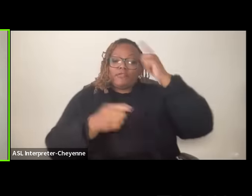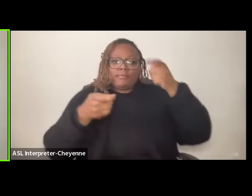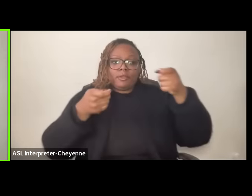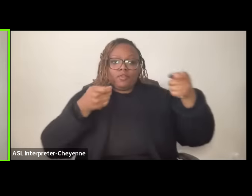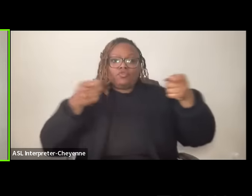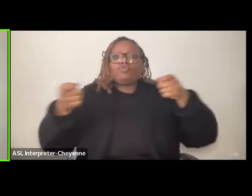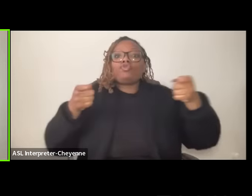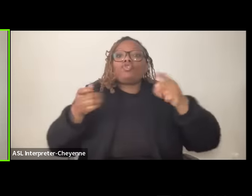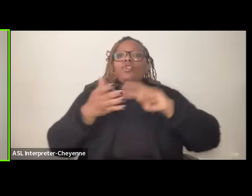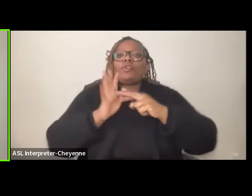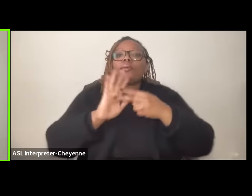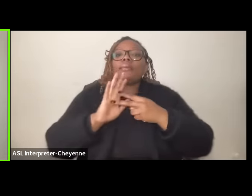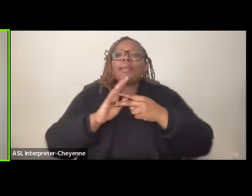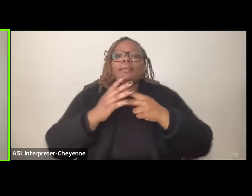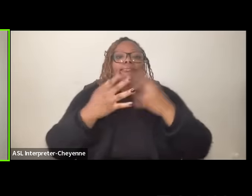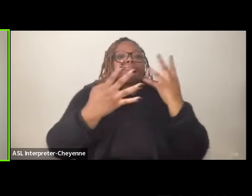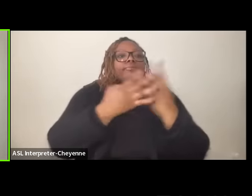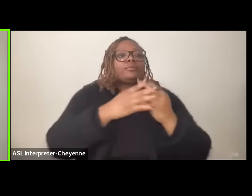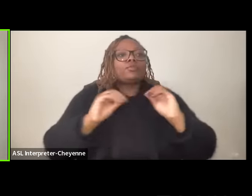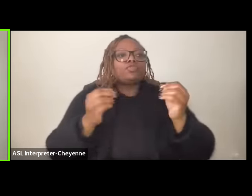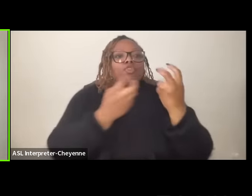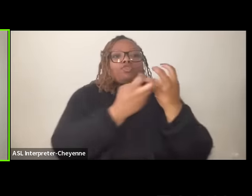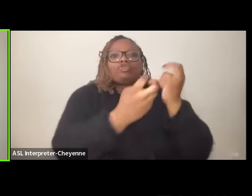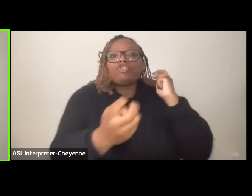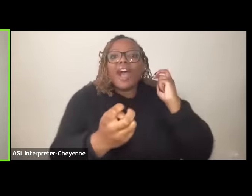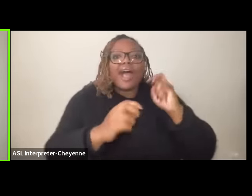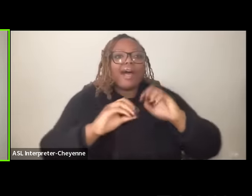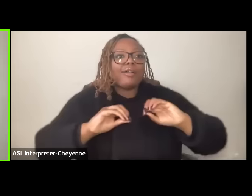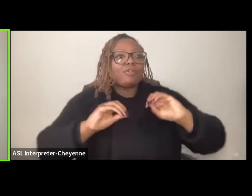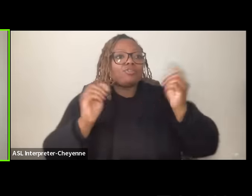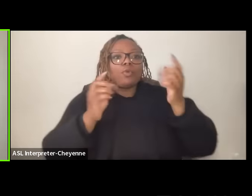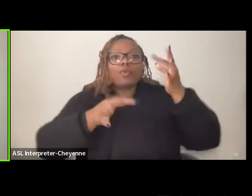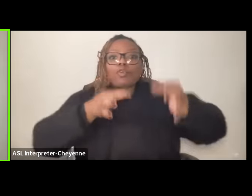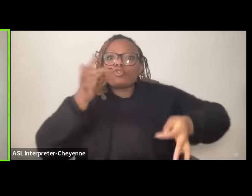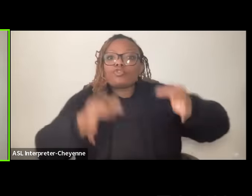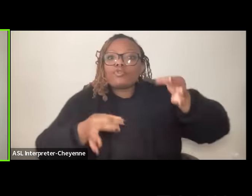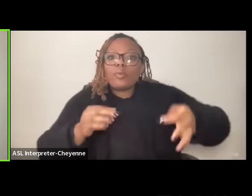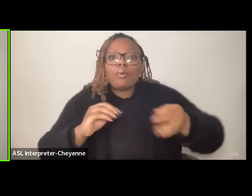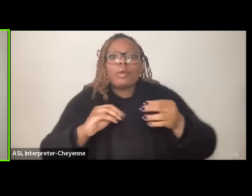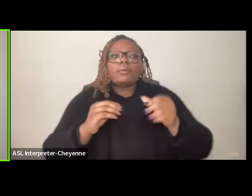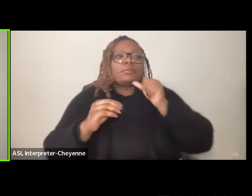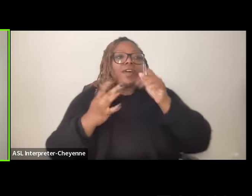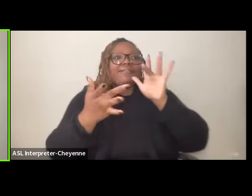just being held without any trial without being being able to have any contact with their families